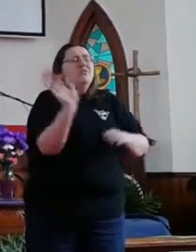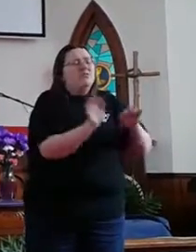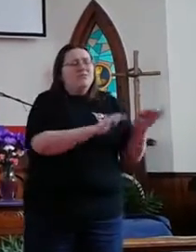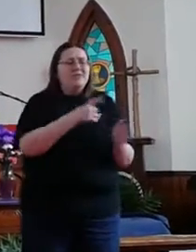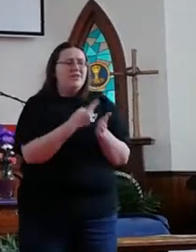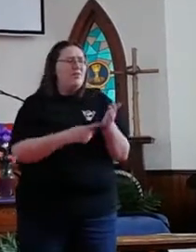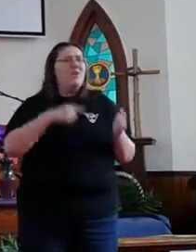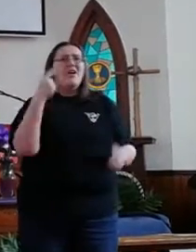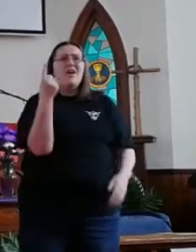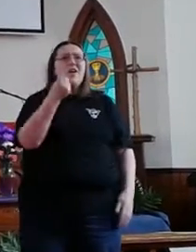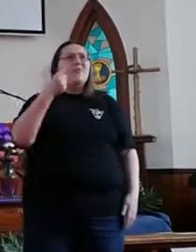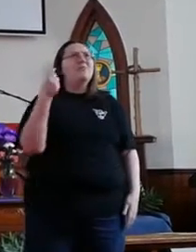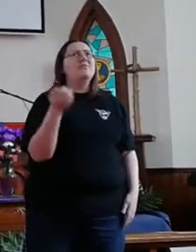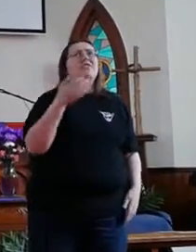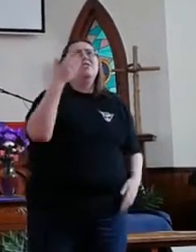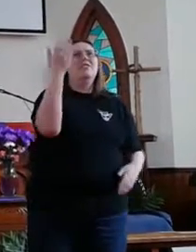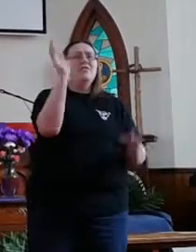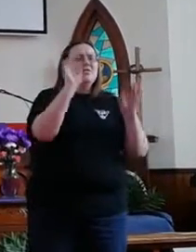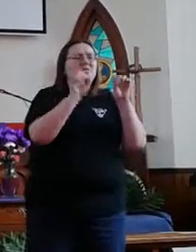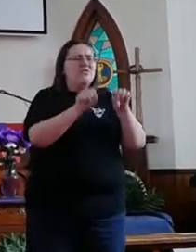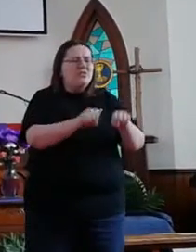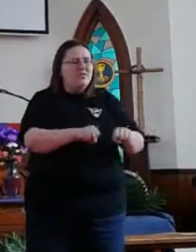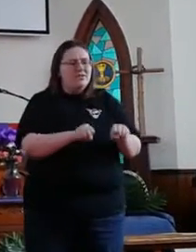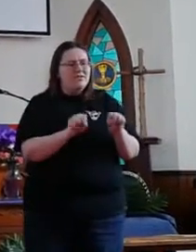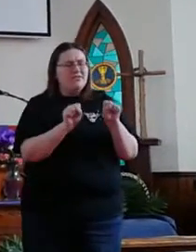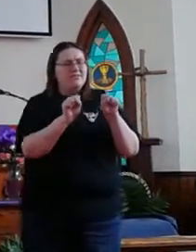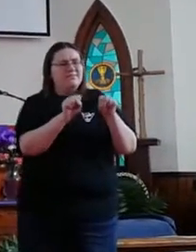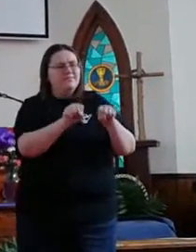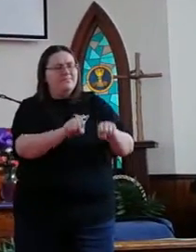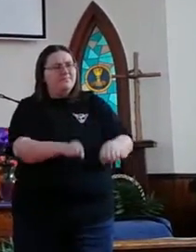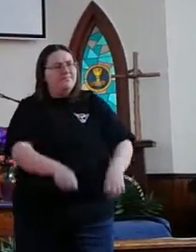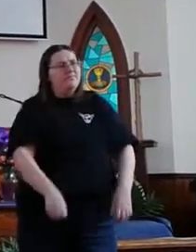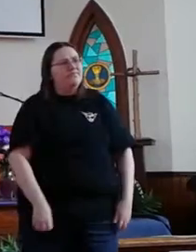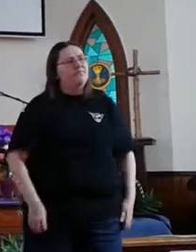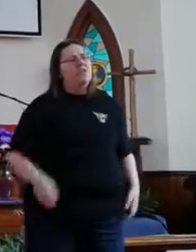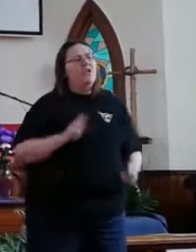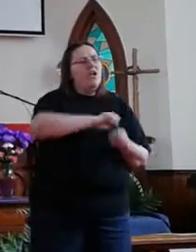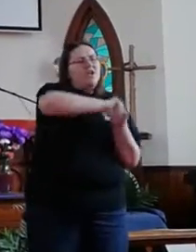You did what only You could